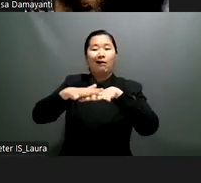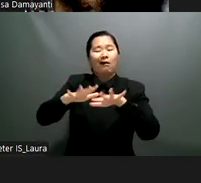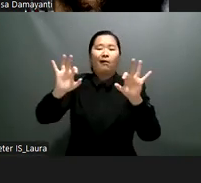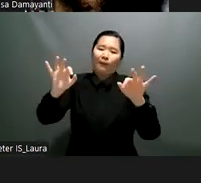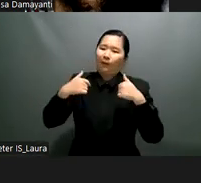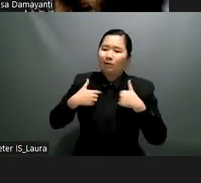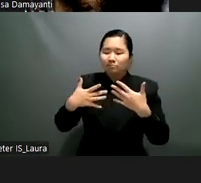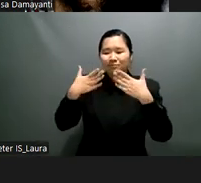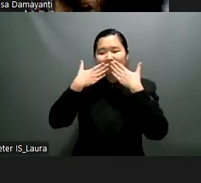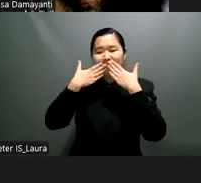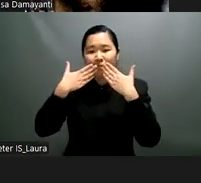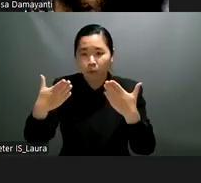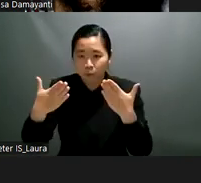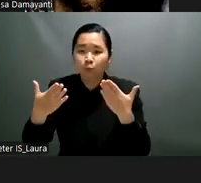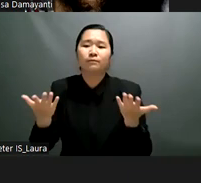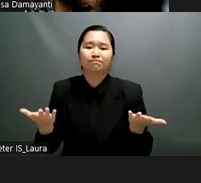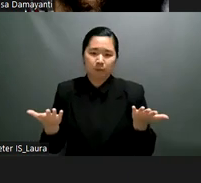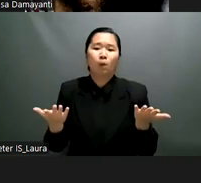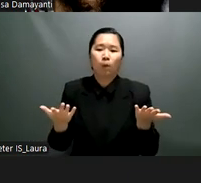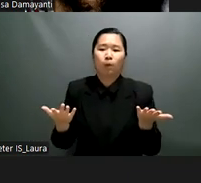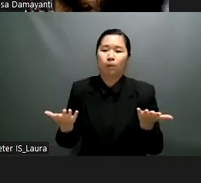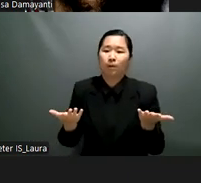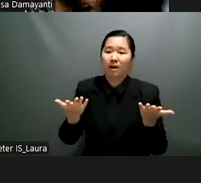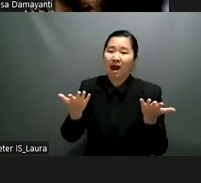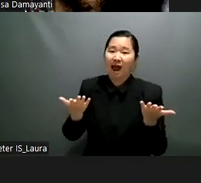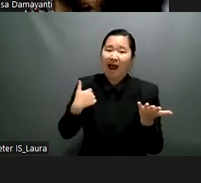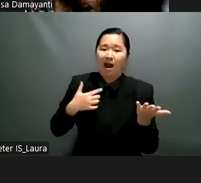all we have time for as part of this conversation i have many other questions that i would love to